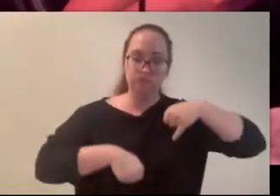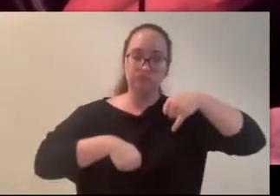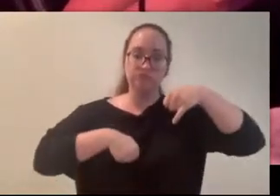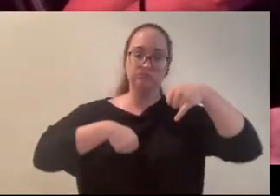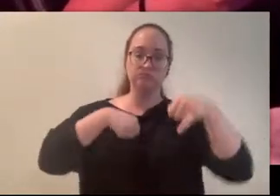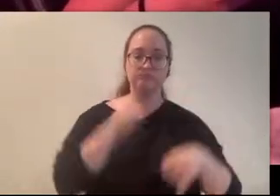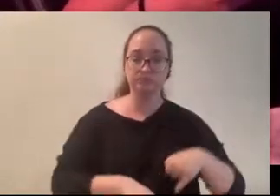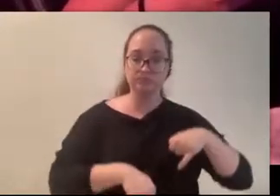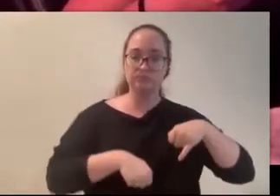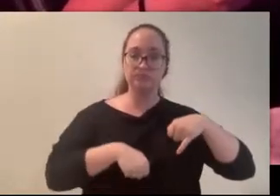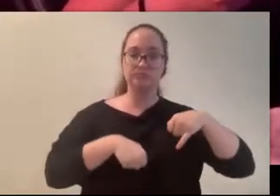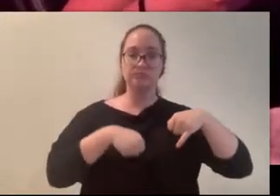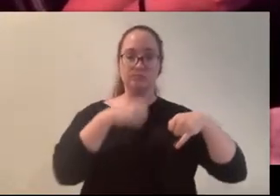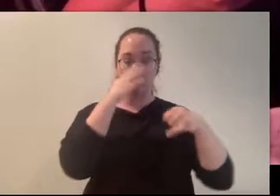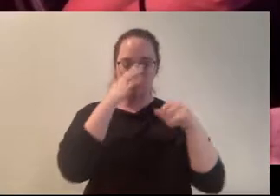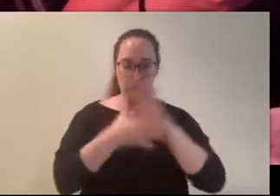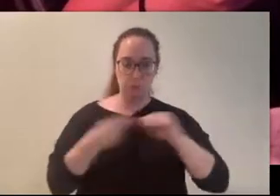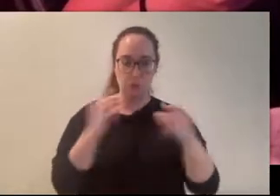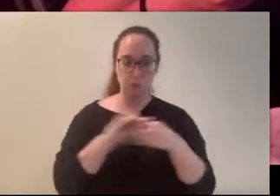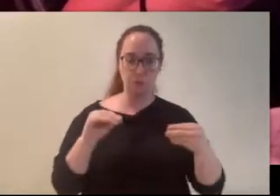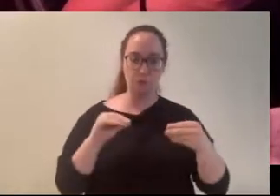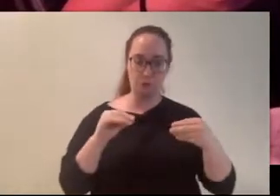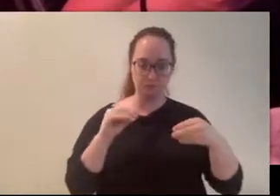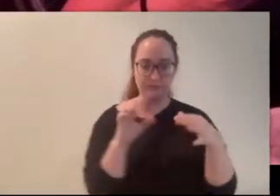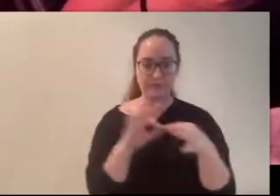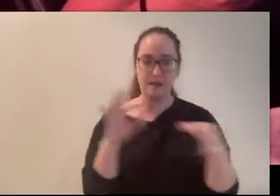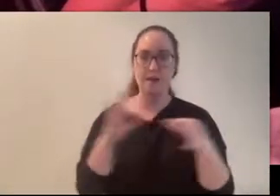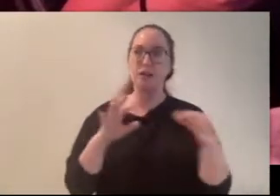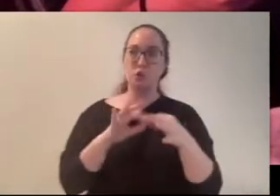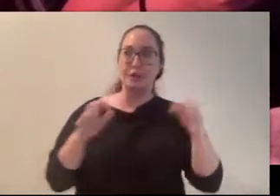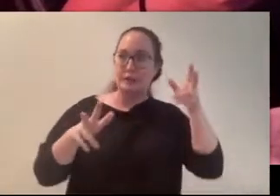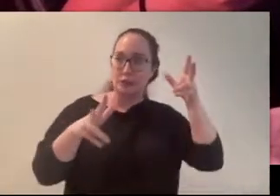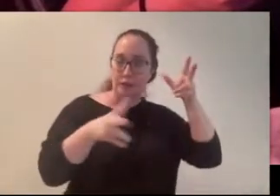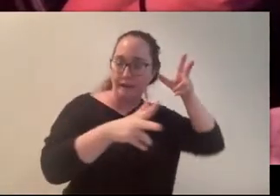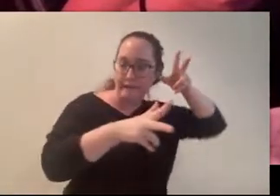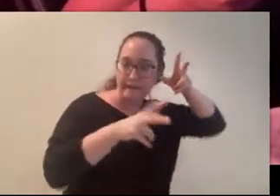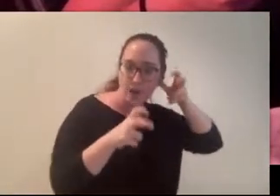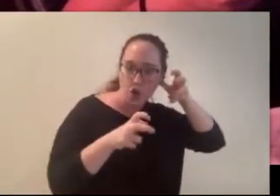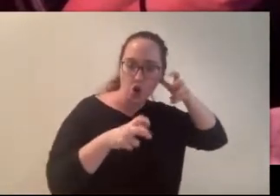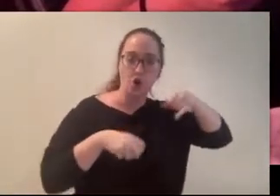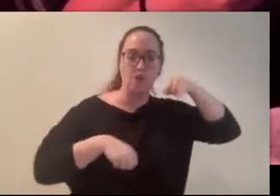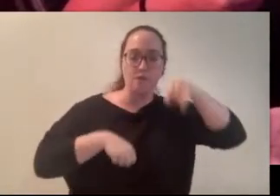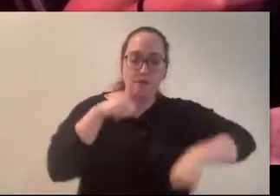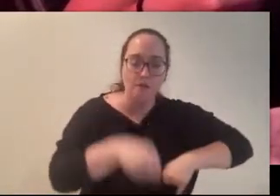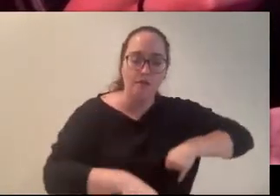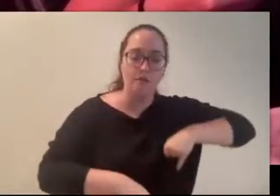The legend said you’d hear her uneven footsteps and be forced to listen to her pleas, but no one